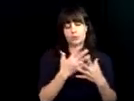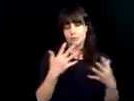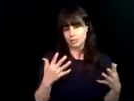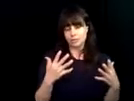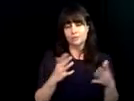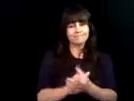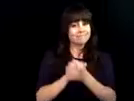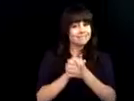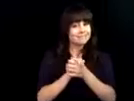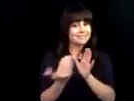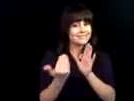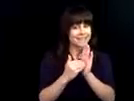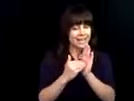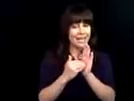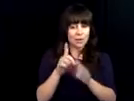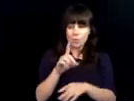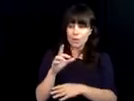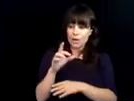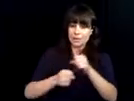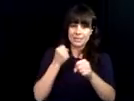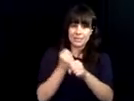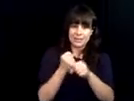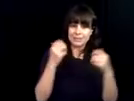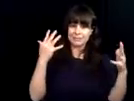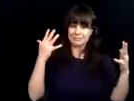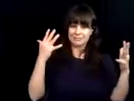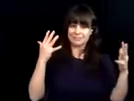and being a great source on the technical side when we need support to